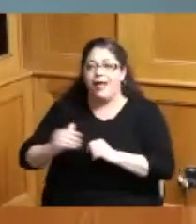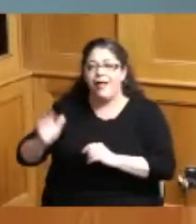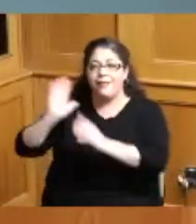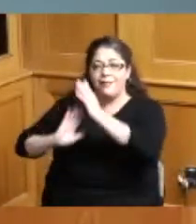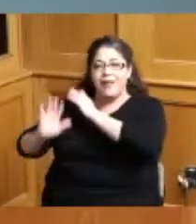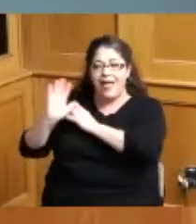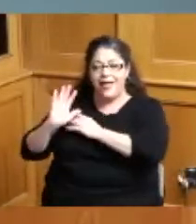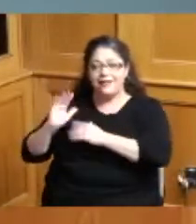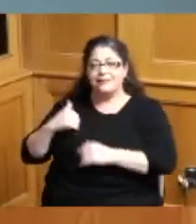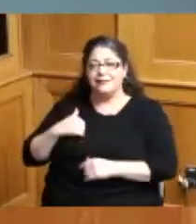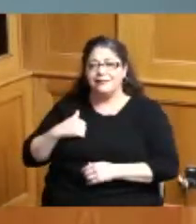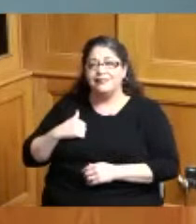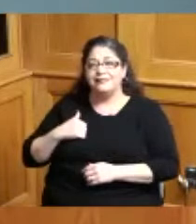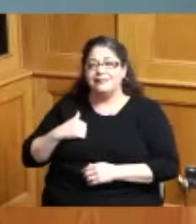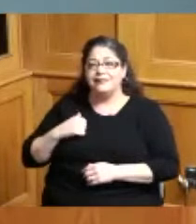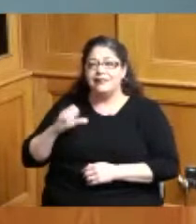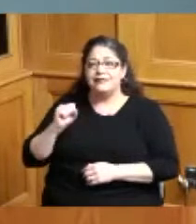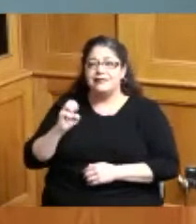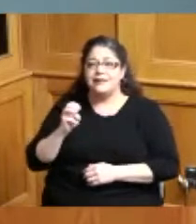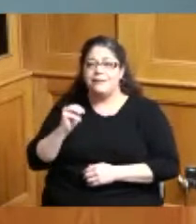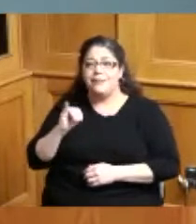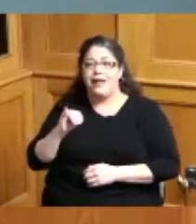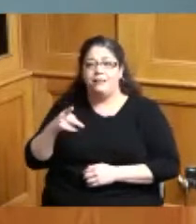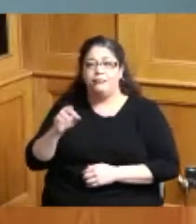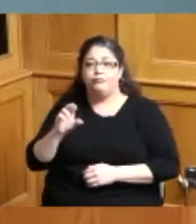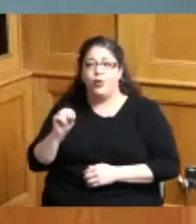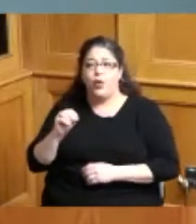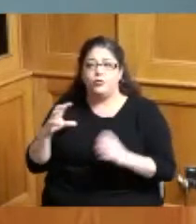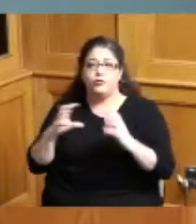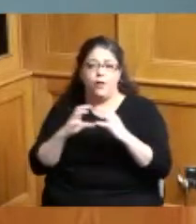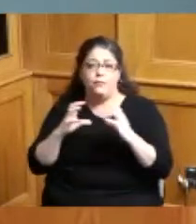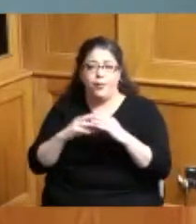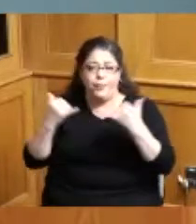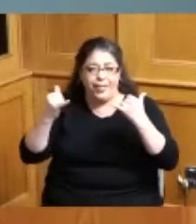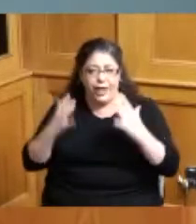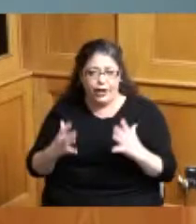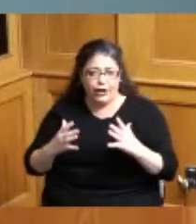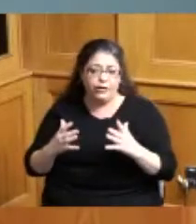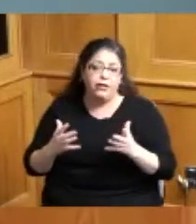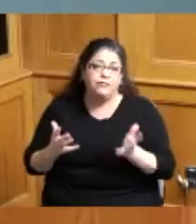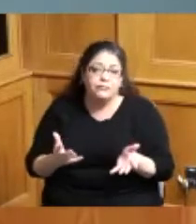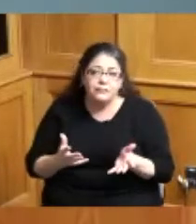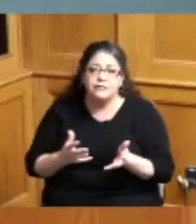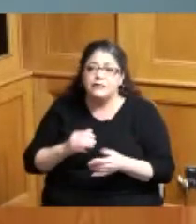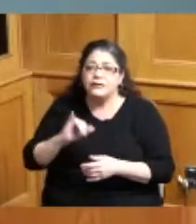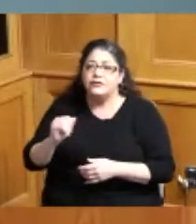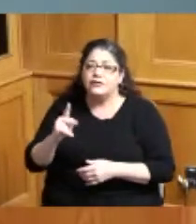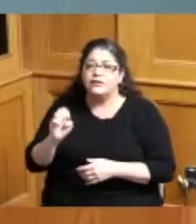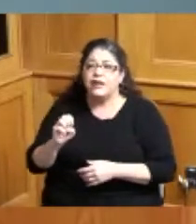was a semi-pro softball player I did pretty good I played on the Jake Sweeney team so we all have